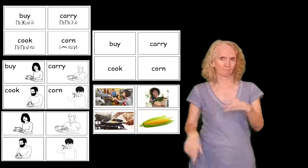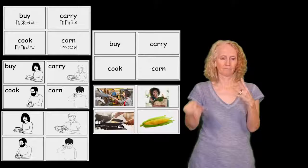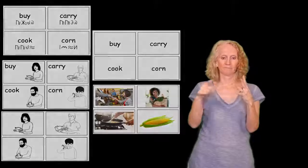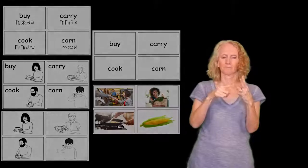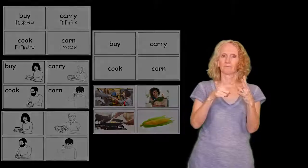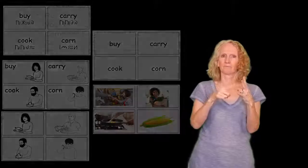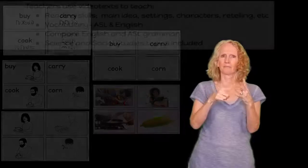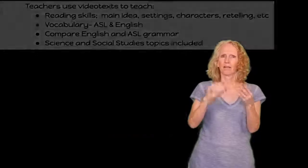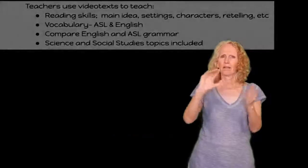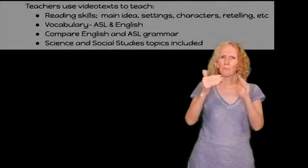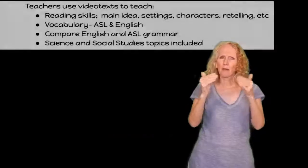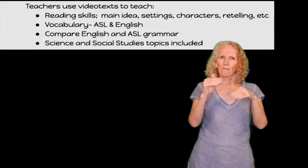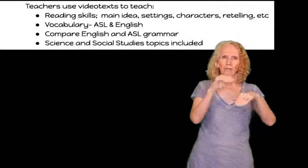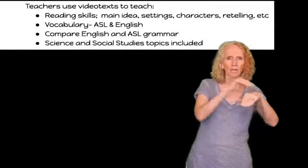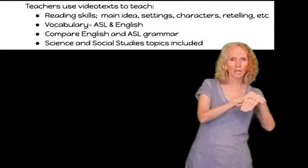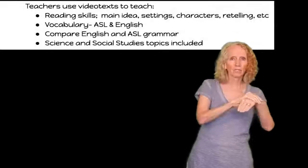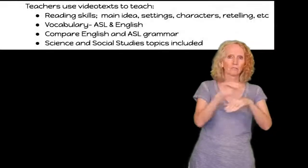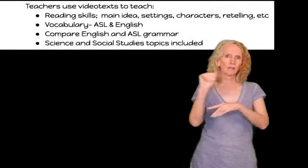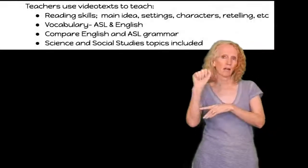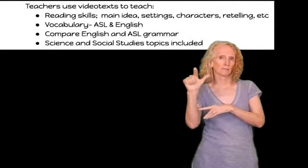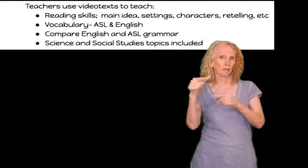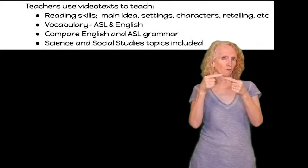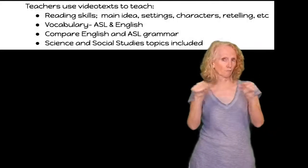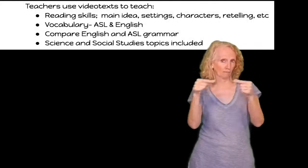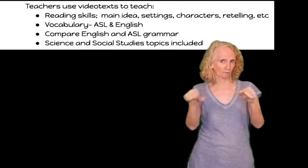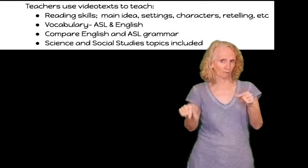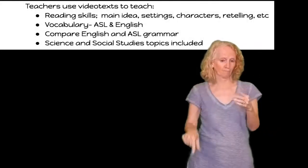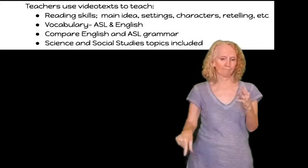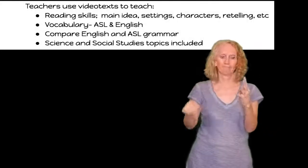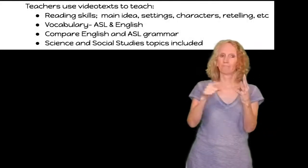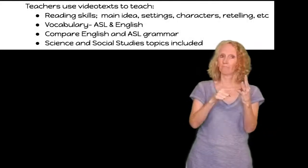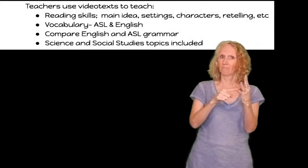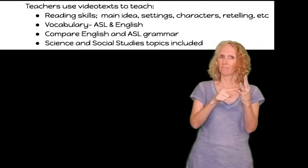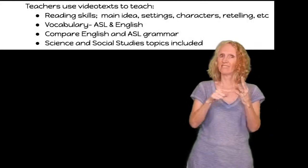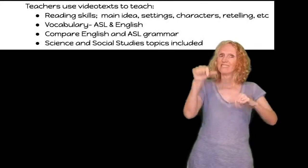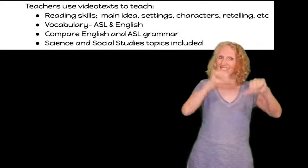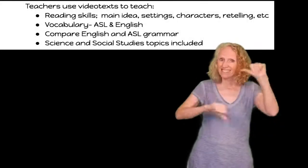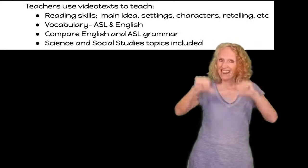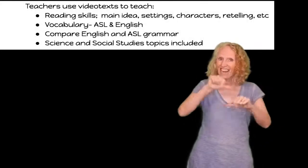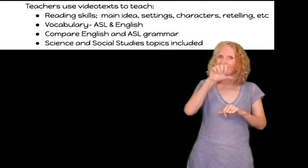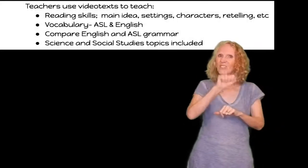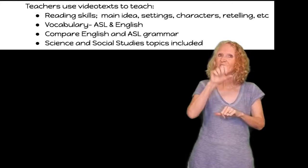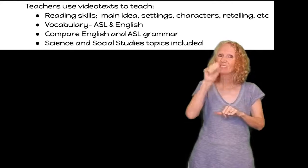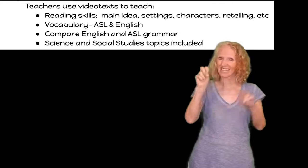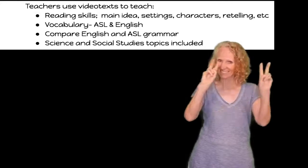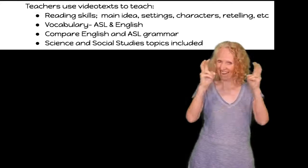and english you're also comparing